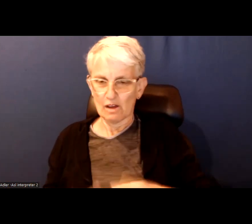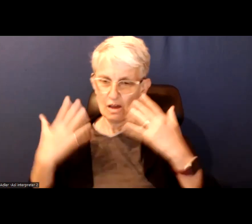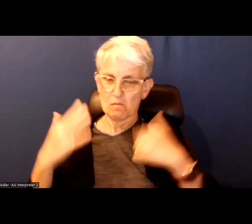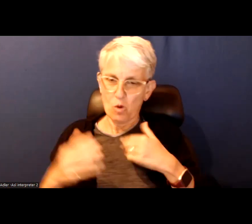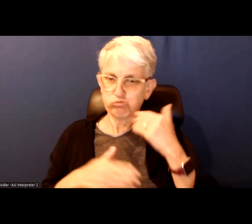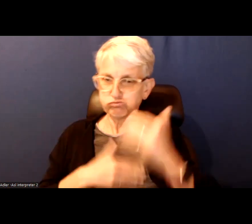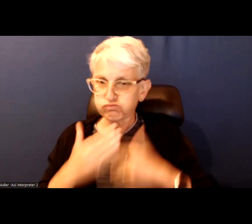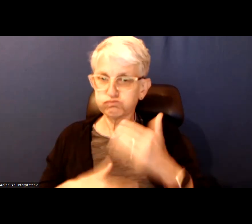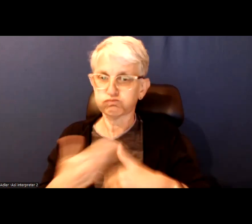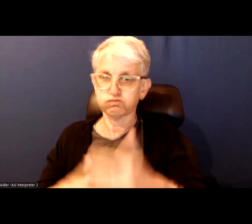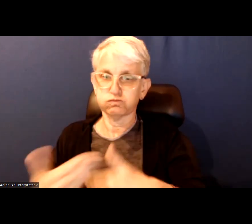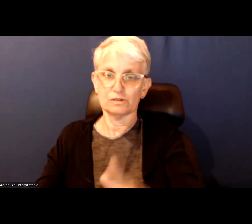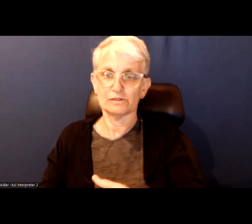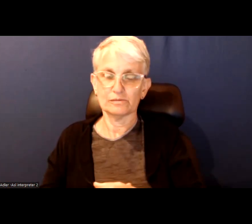to be making quicker and faster decisions.